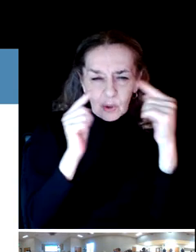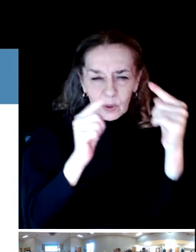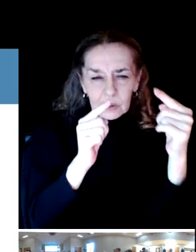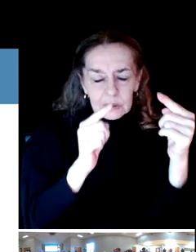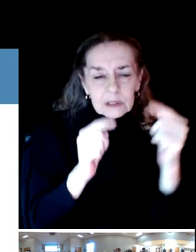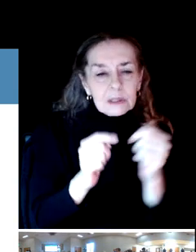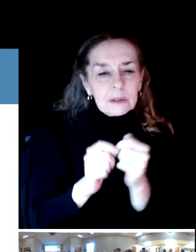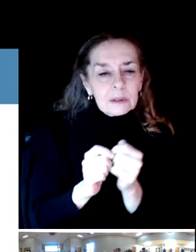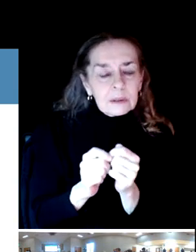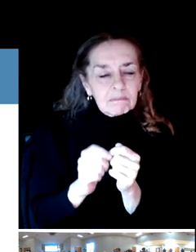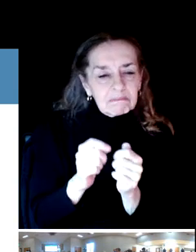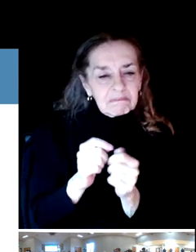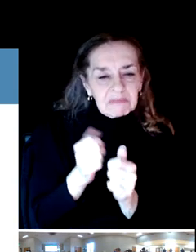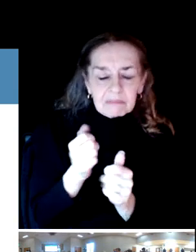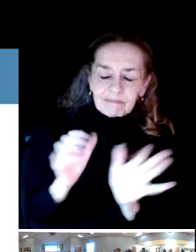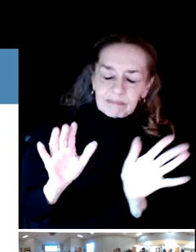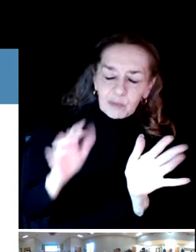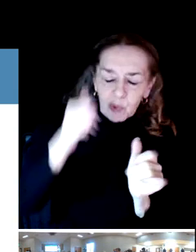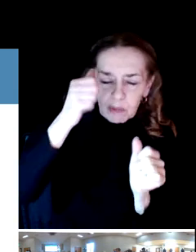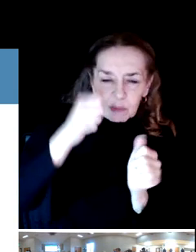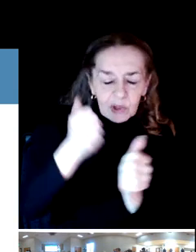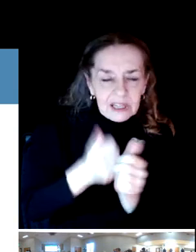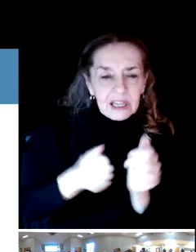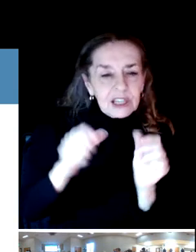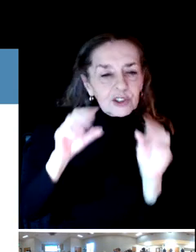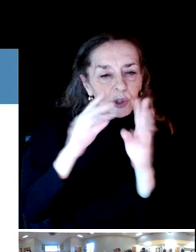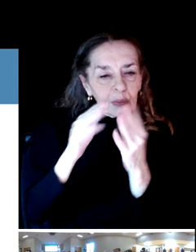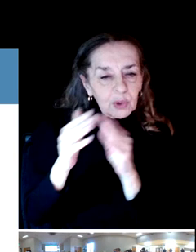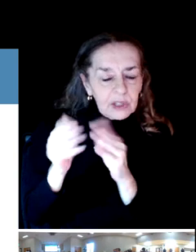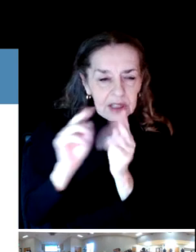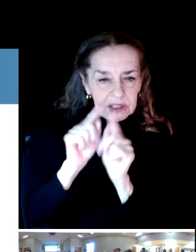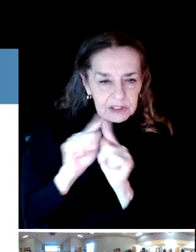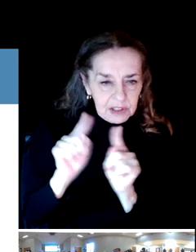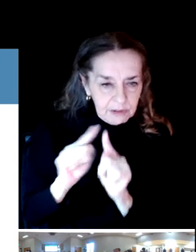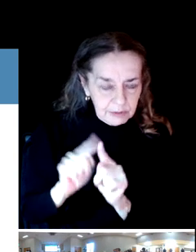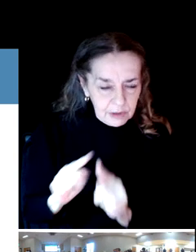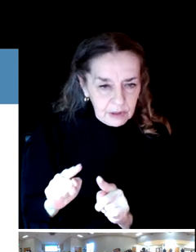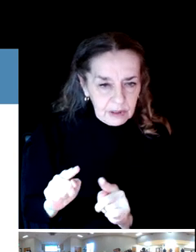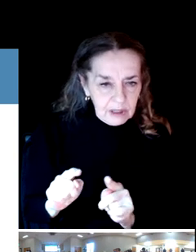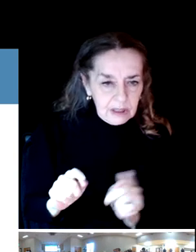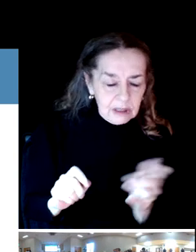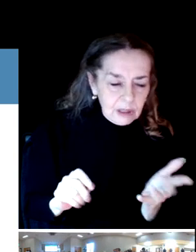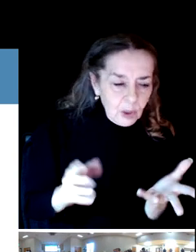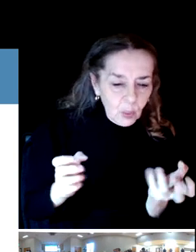Again every community is different. So we'll be couching this with the idea that we don't want decisions made solely on this.